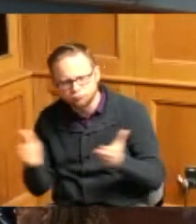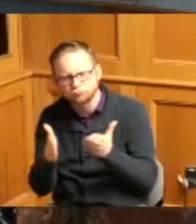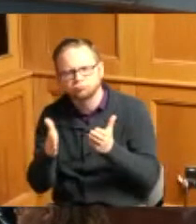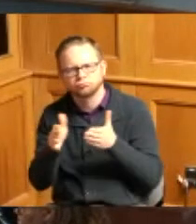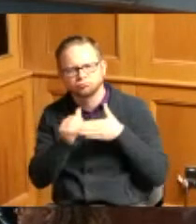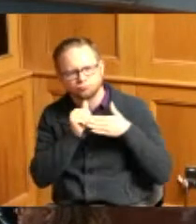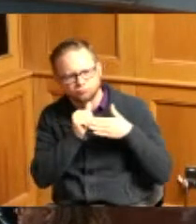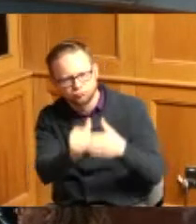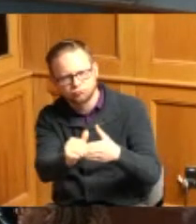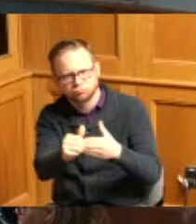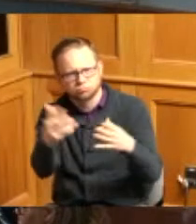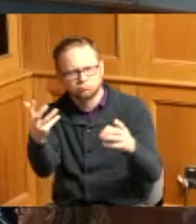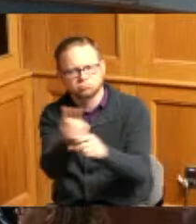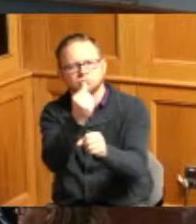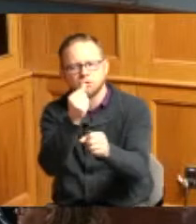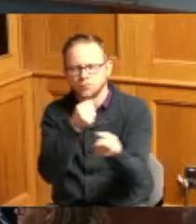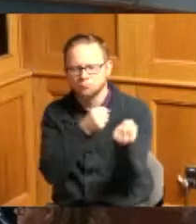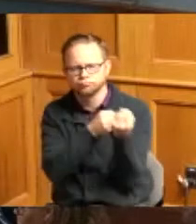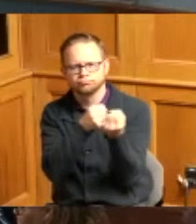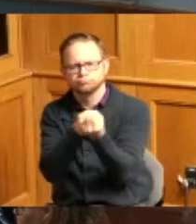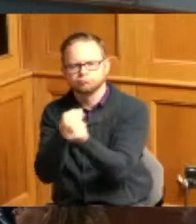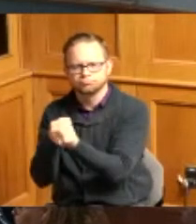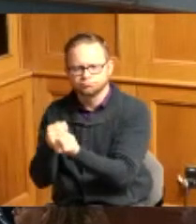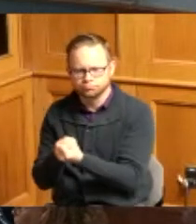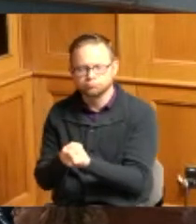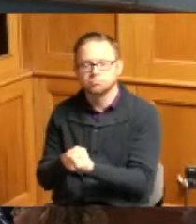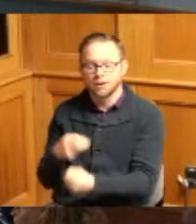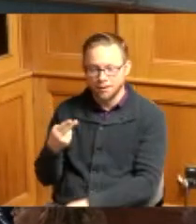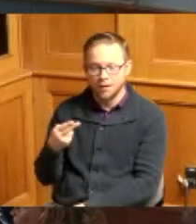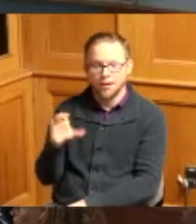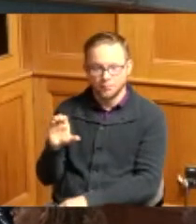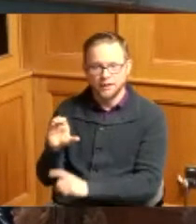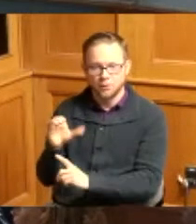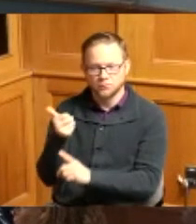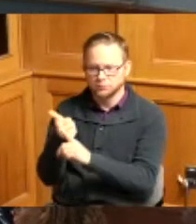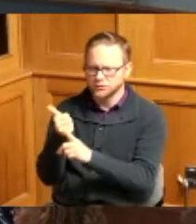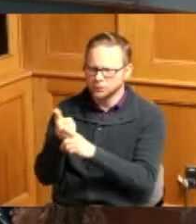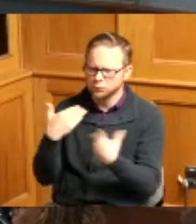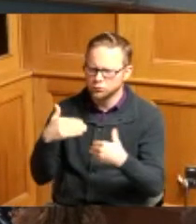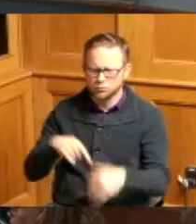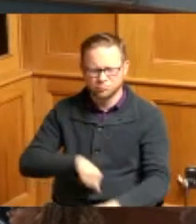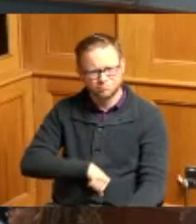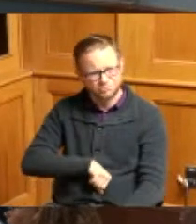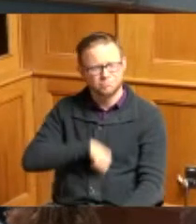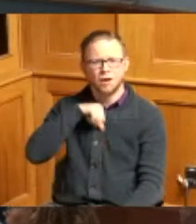unwavering support and whereas Hamilton County is very proud of the Purcell Marion